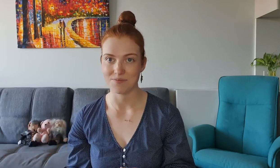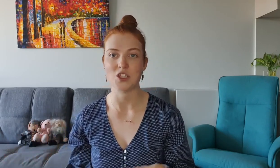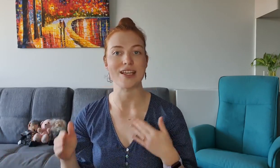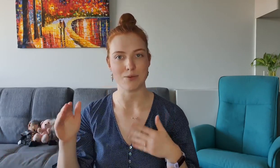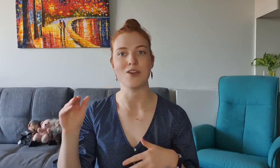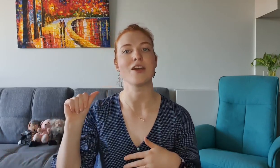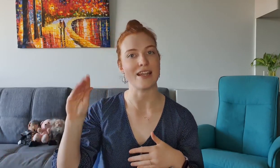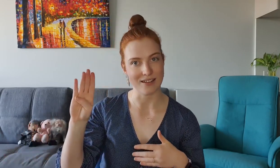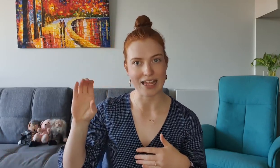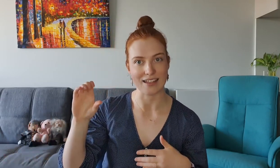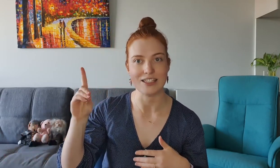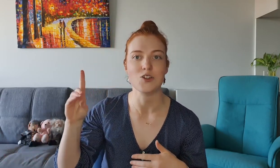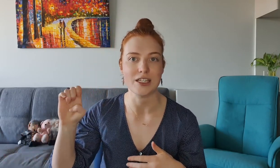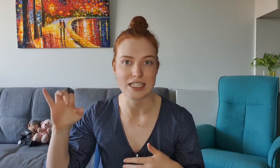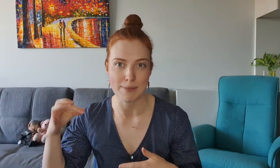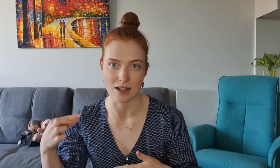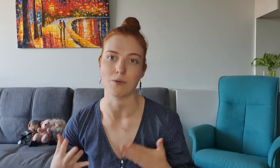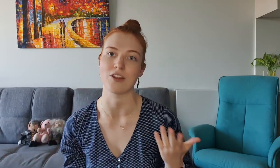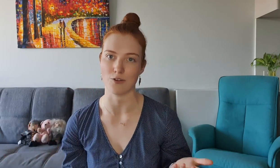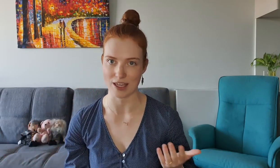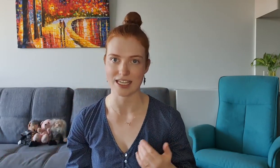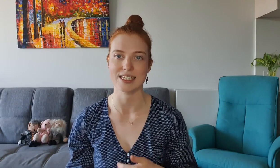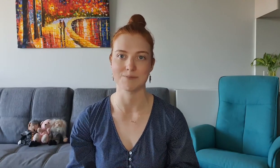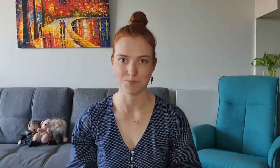So that's where you can like literally spell with your fingers